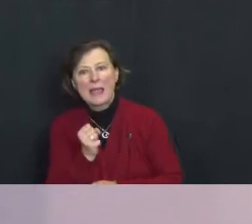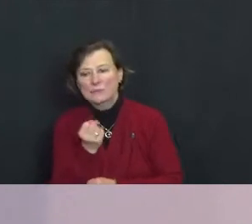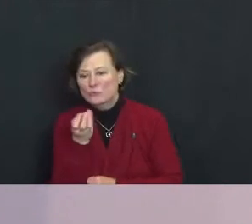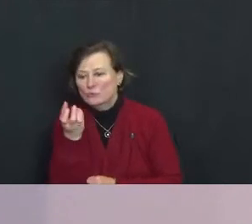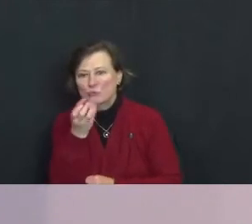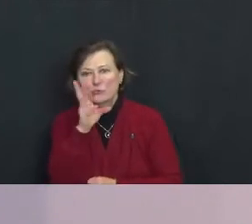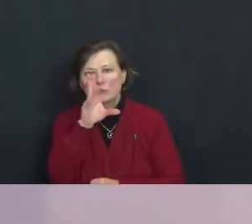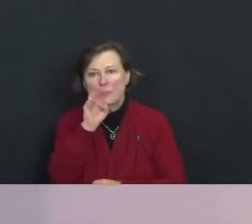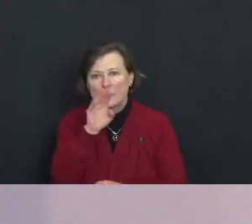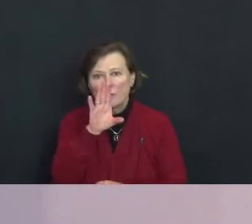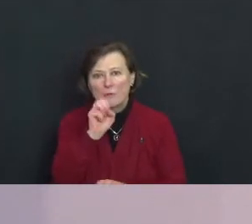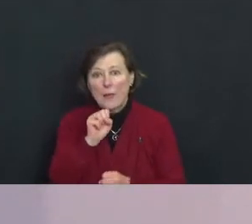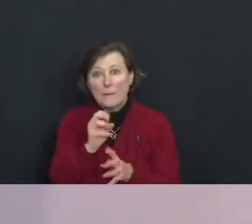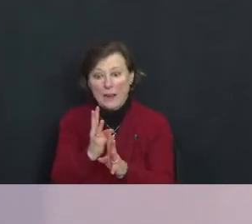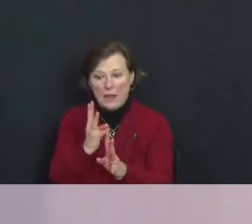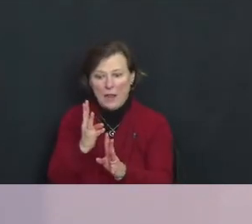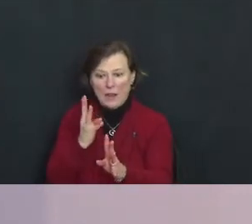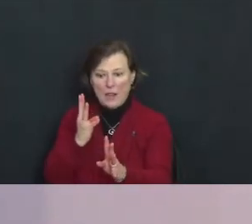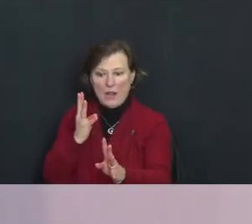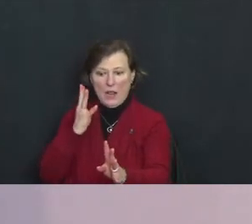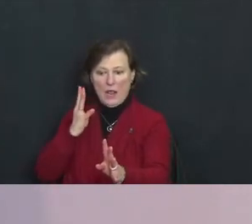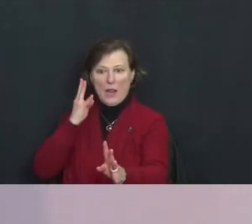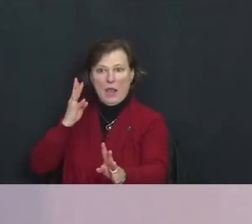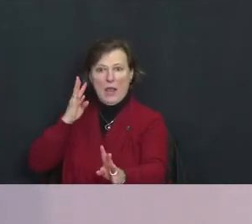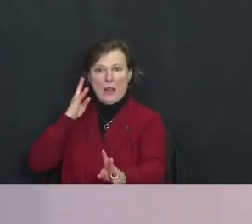bigger by the day.